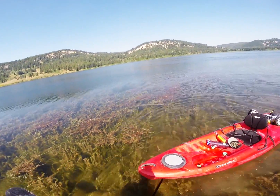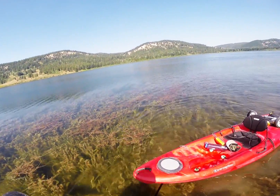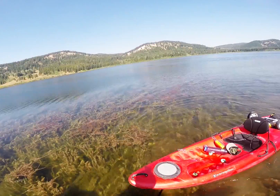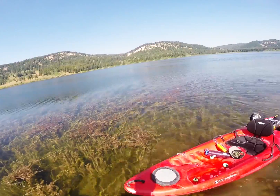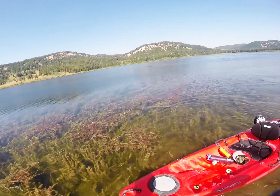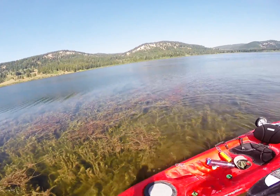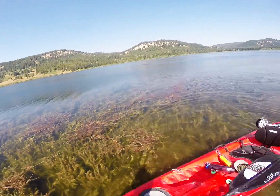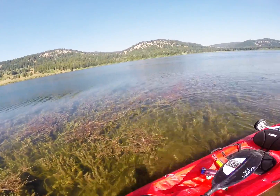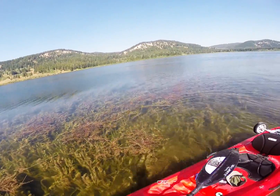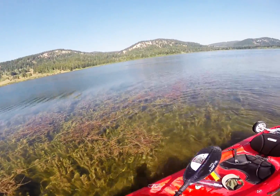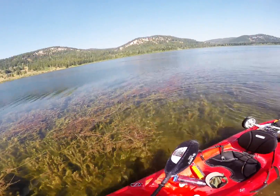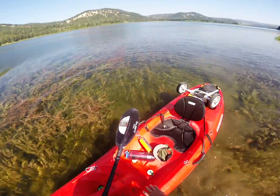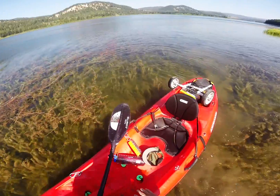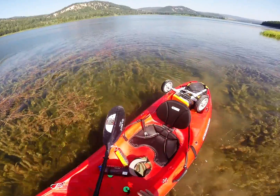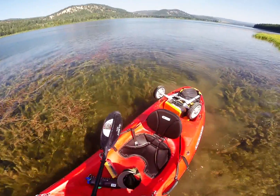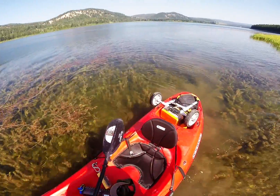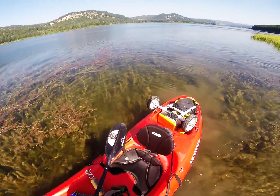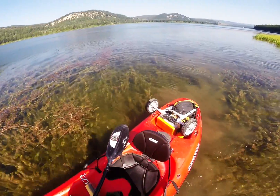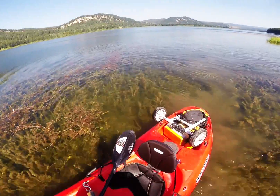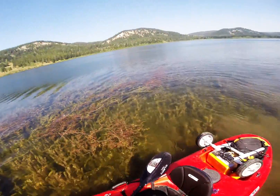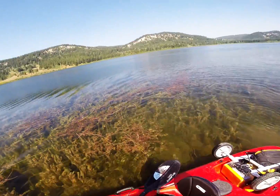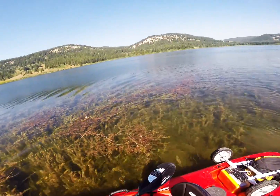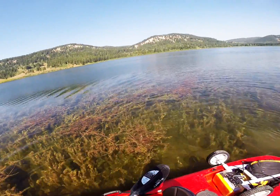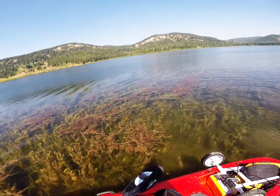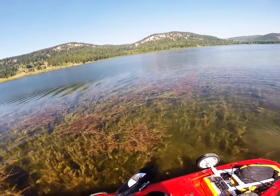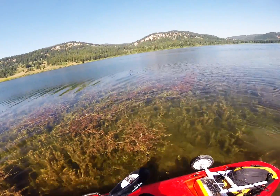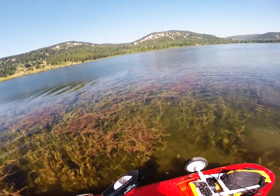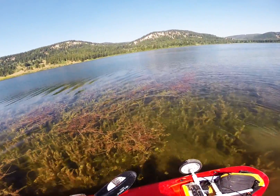I stopped and looked far away something big brown creature